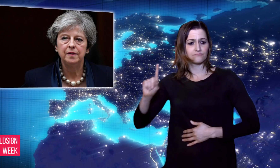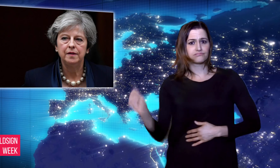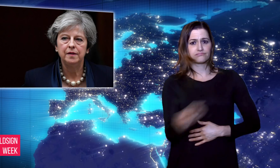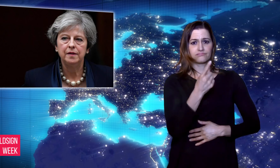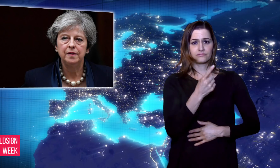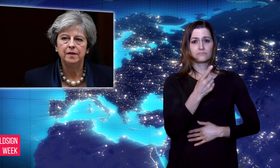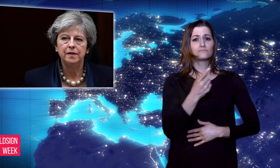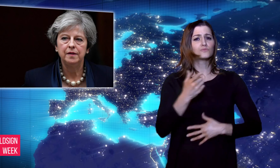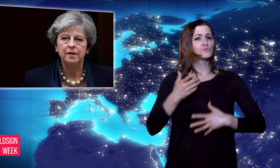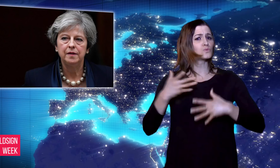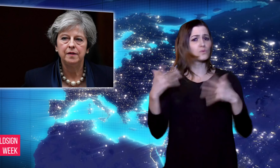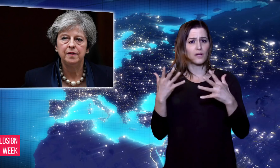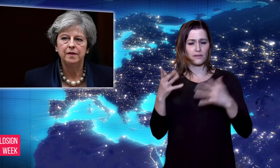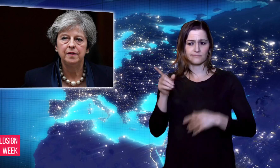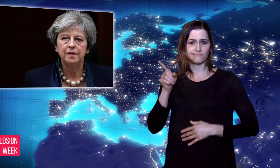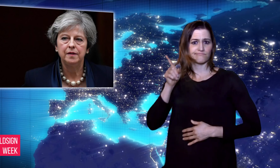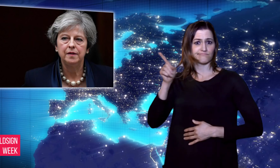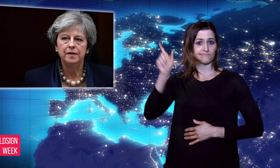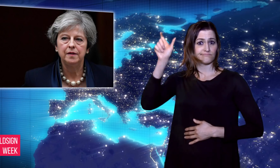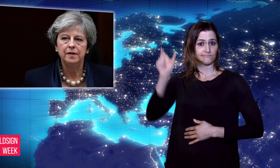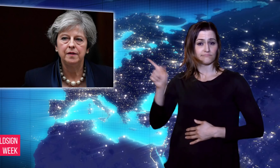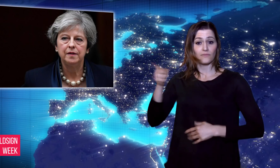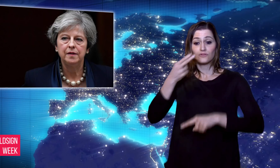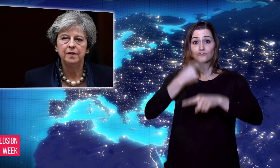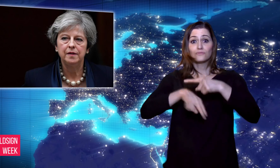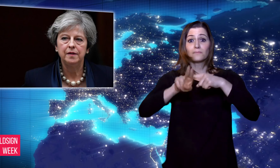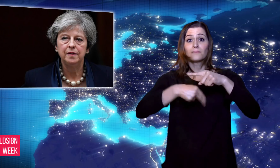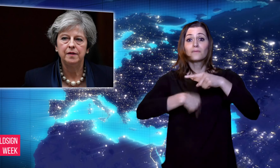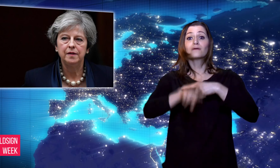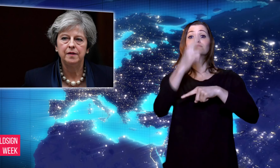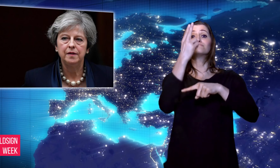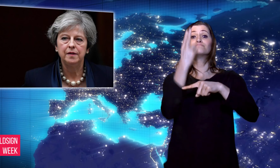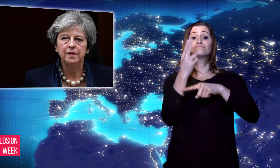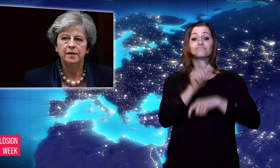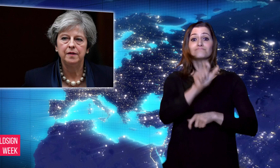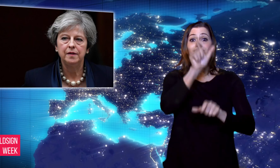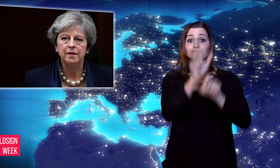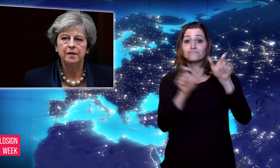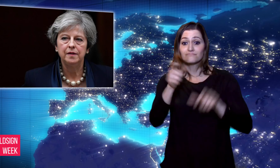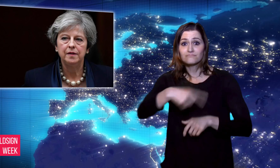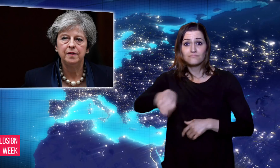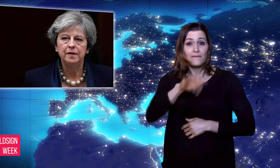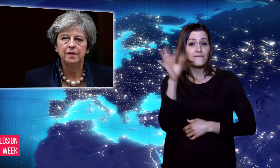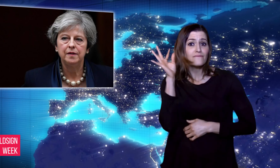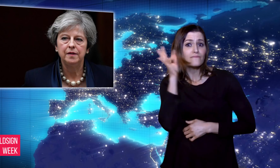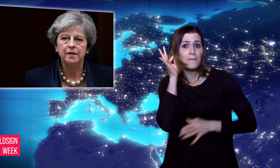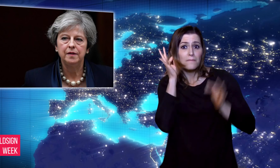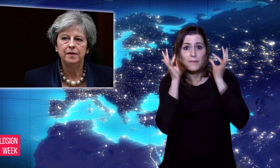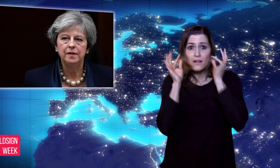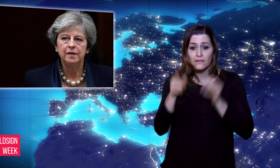gymnasts. #MeToo, a social media